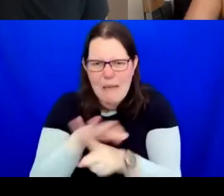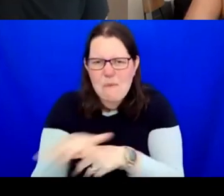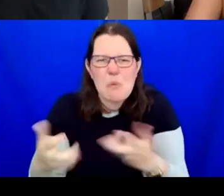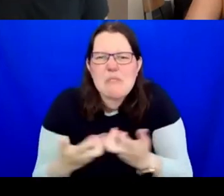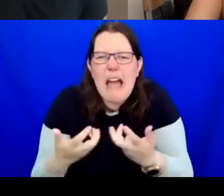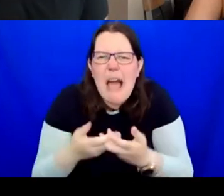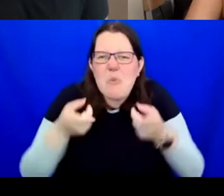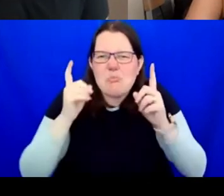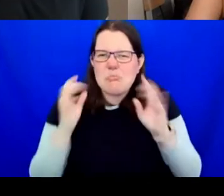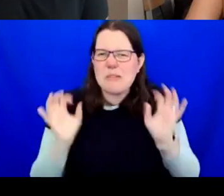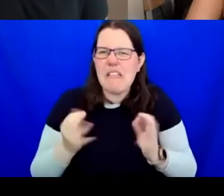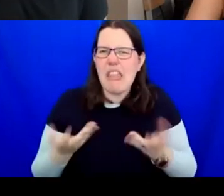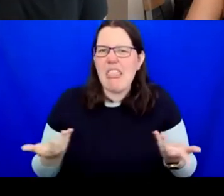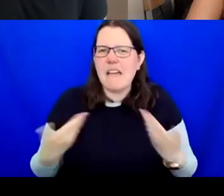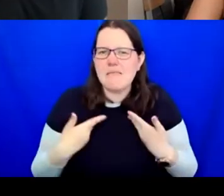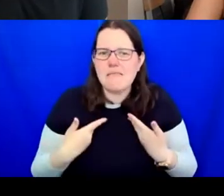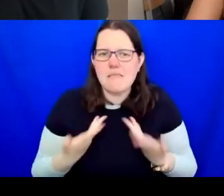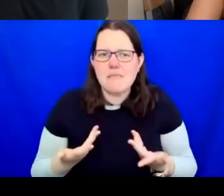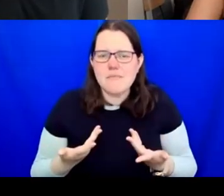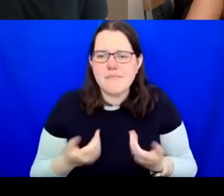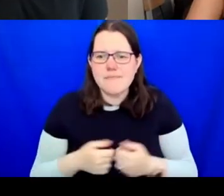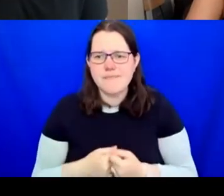So, instigating long term change when you're not in a management role.